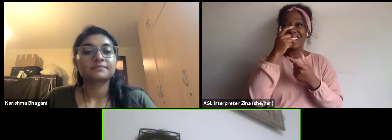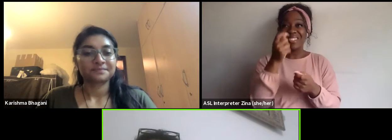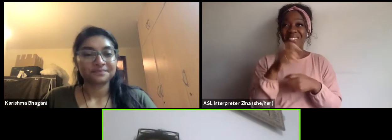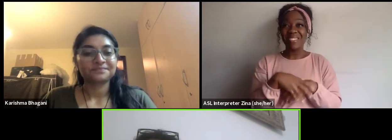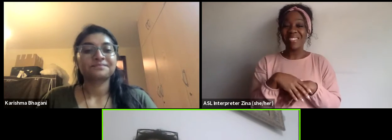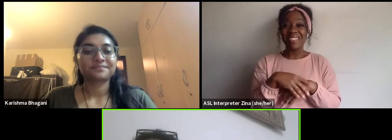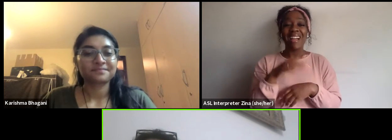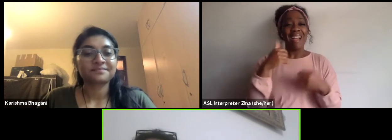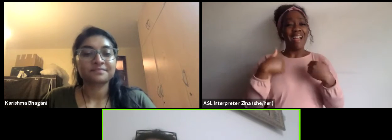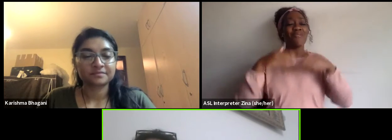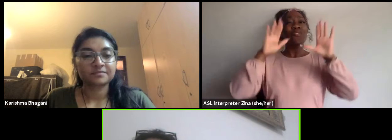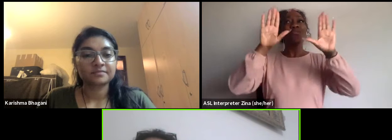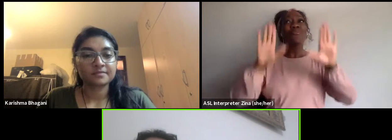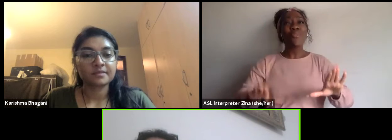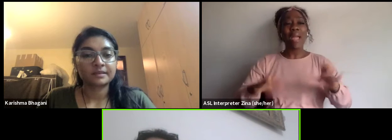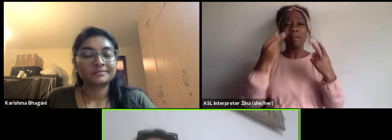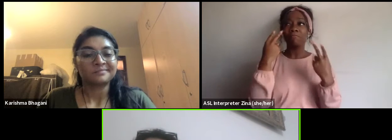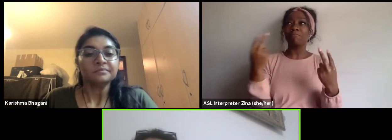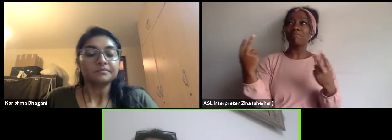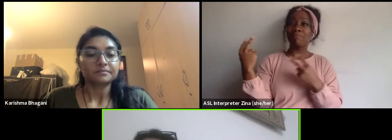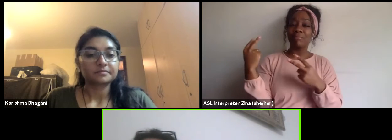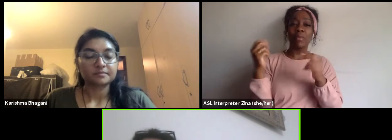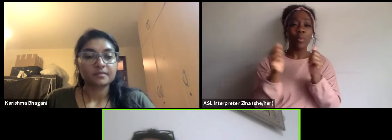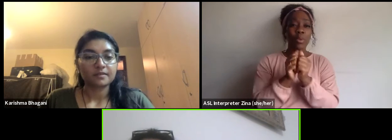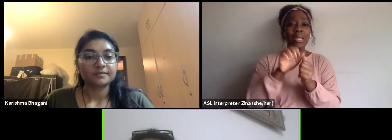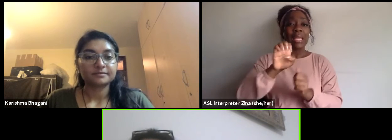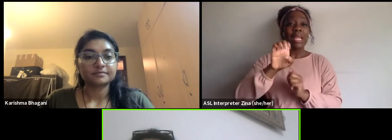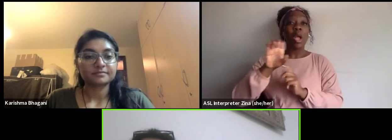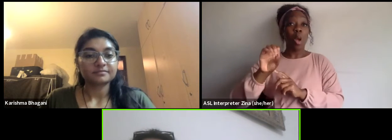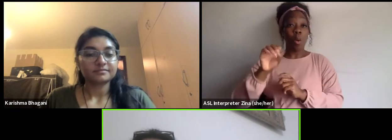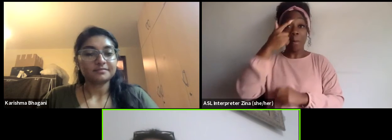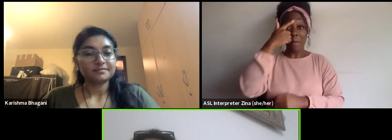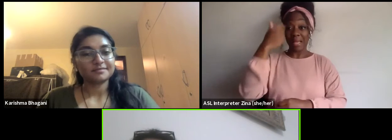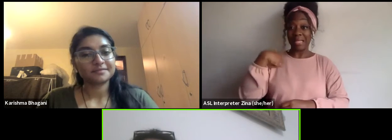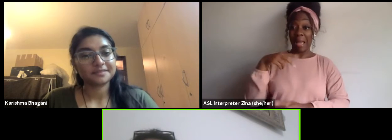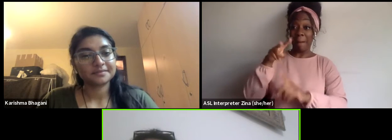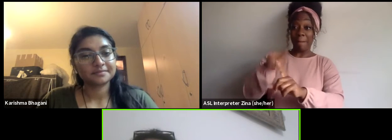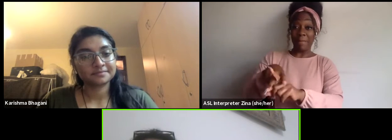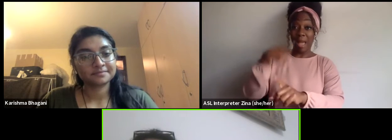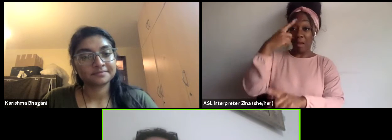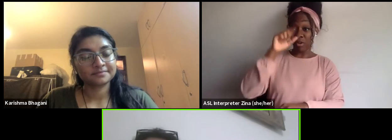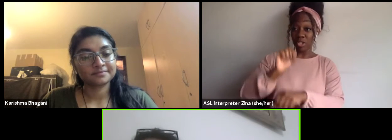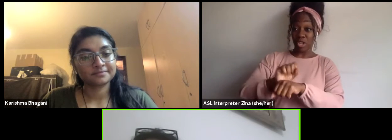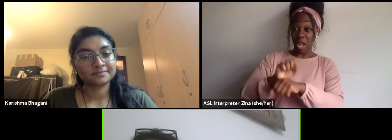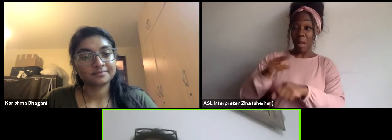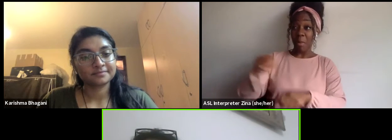because when I applied for the job they looked at me and the jury they said, "you're overqualified."